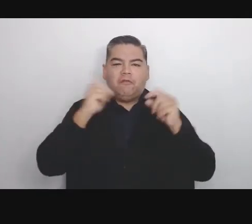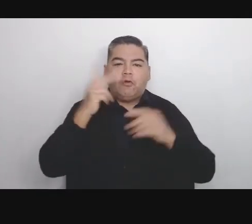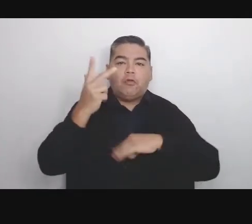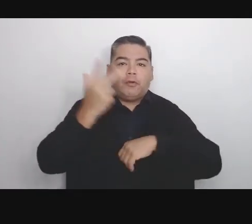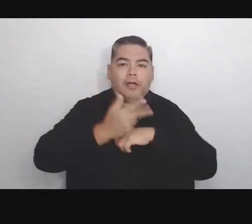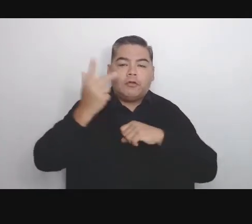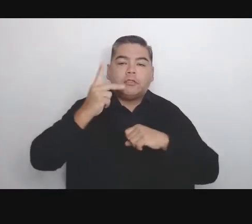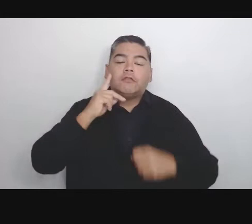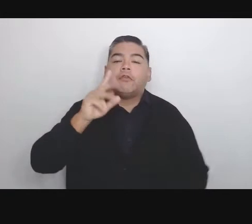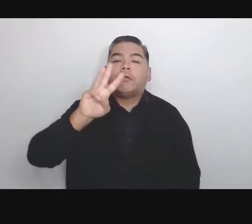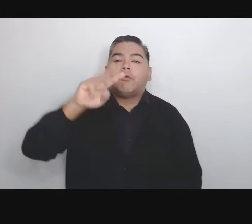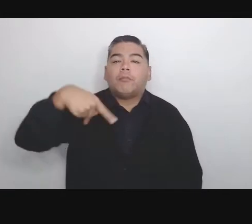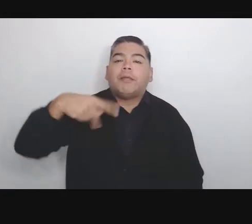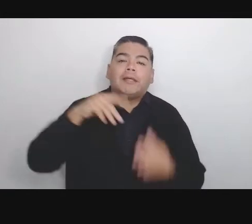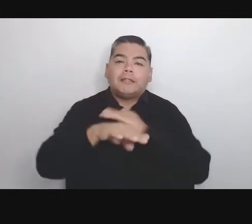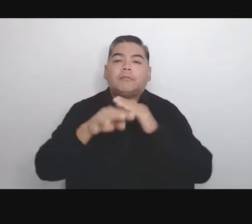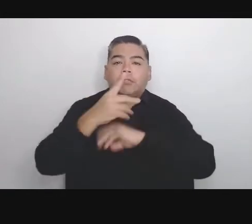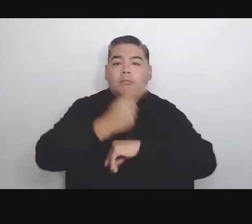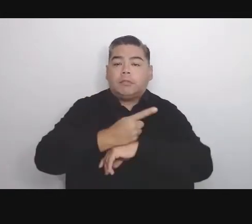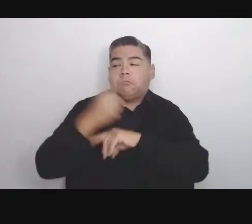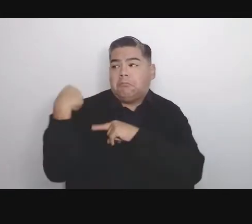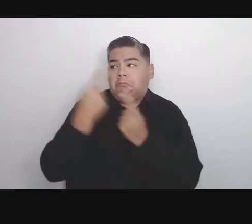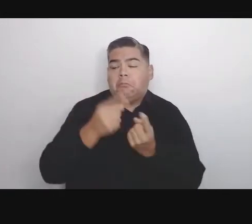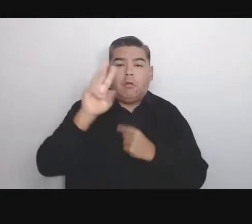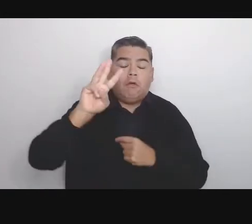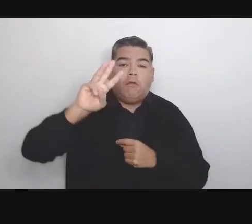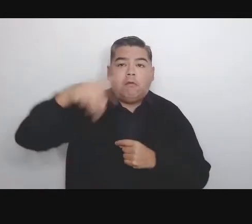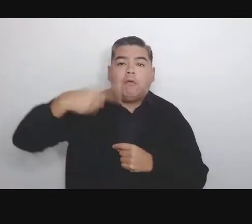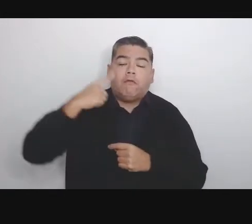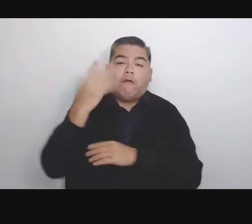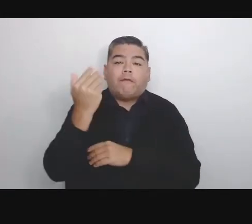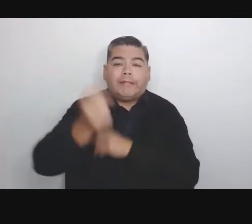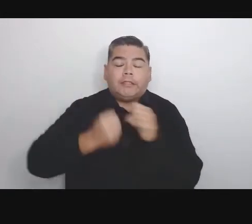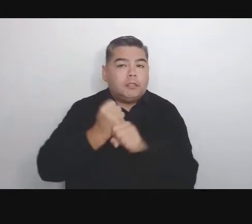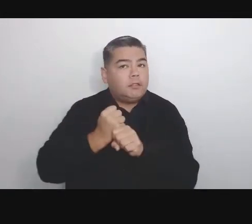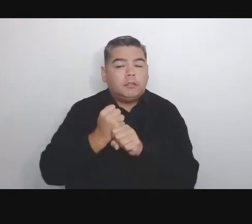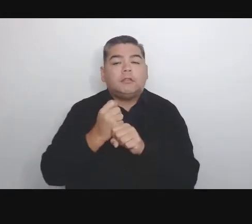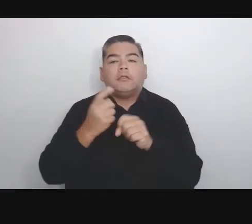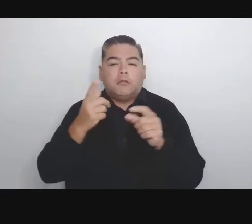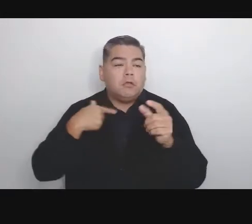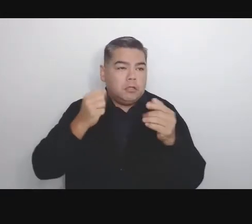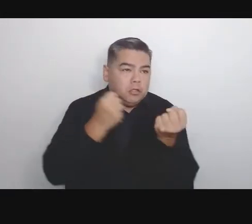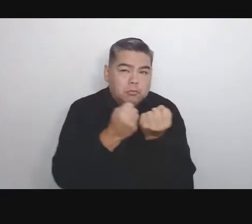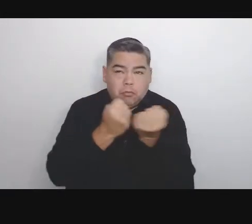I've been in the WordPress community for over 15 years, and when I'm not supporting community events like this, I'm working